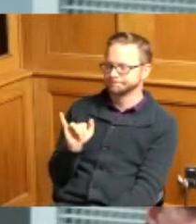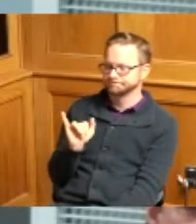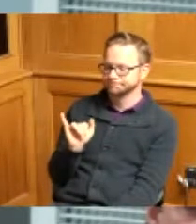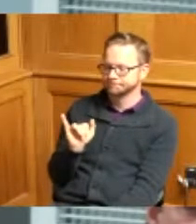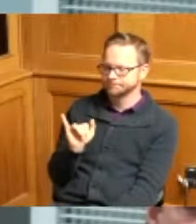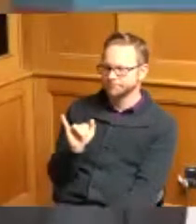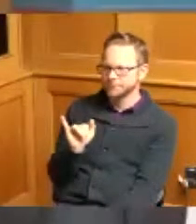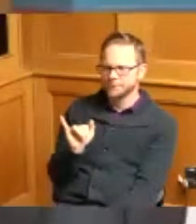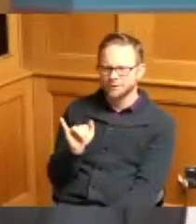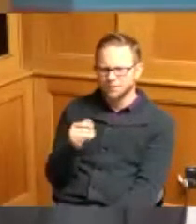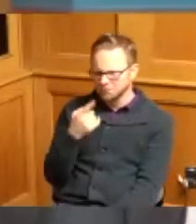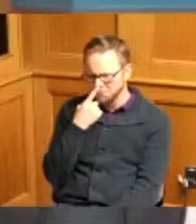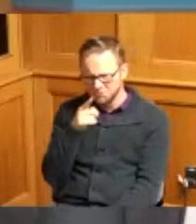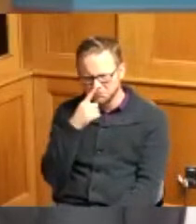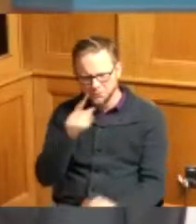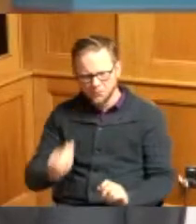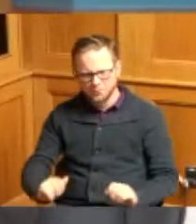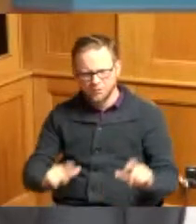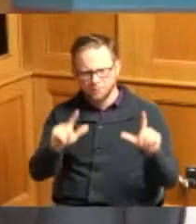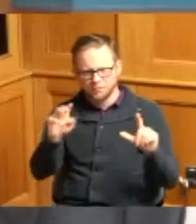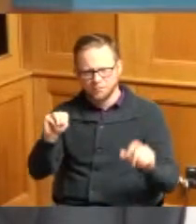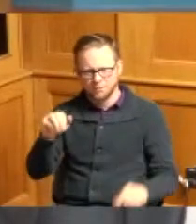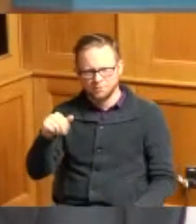could we put the map back up Bridget I don't know if that's possible